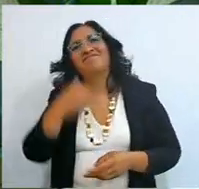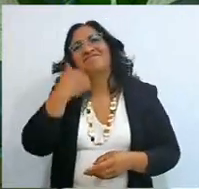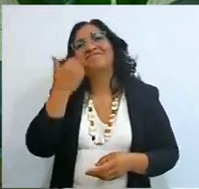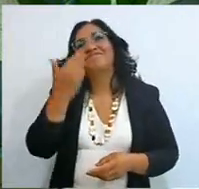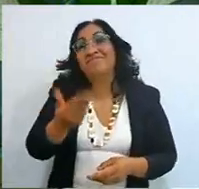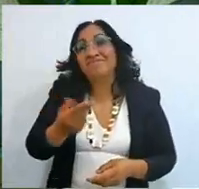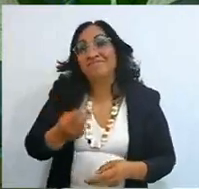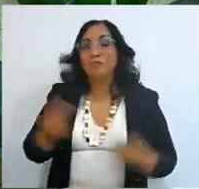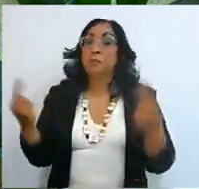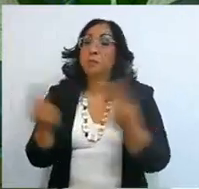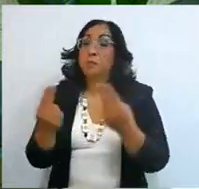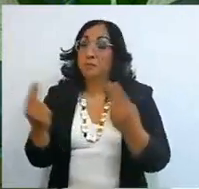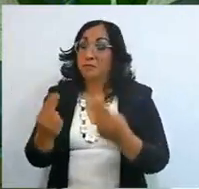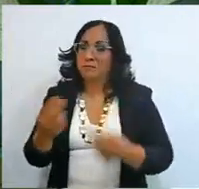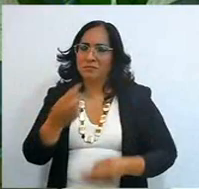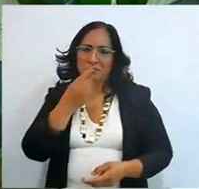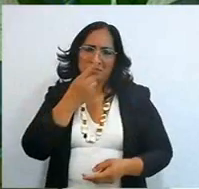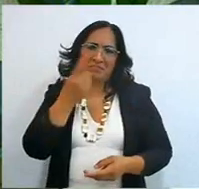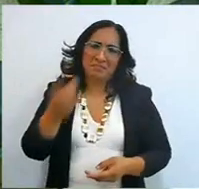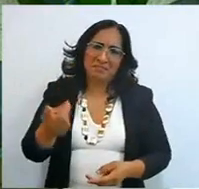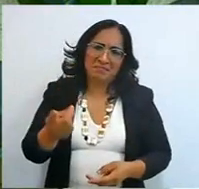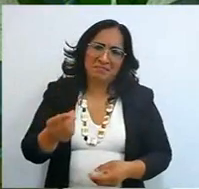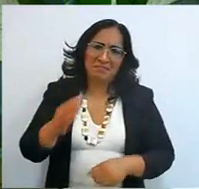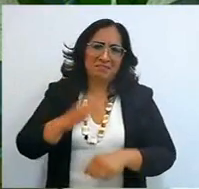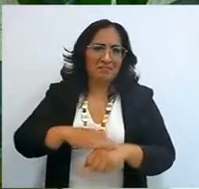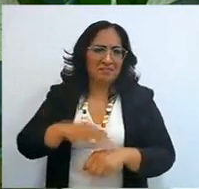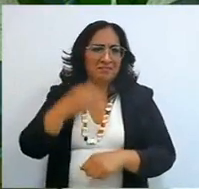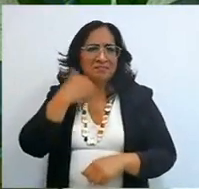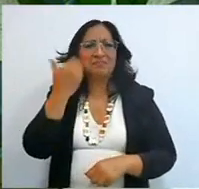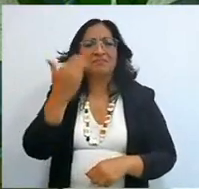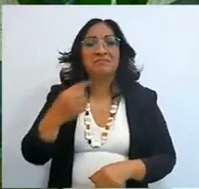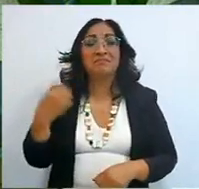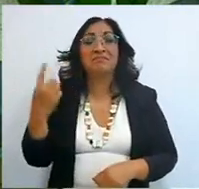I'm sure they're going to tell me, I'm going to say what I want most in life is to go on Sundays,